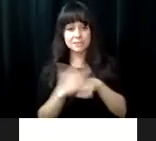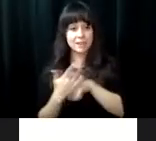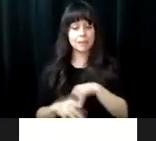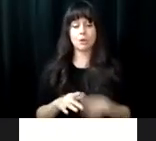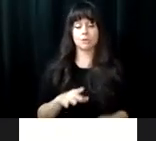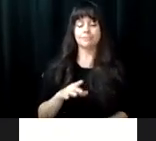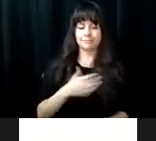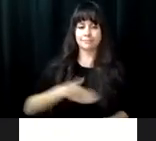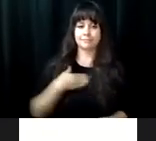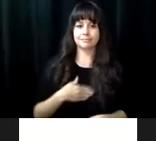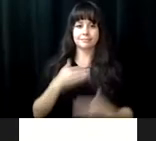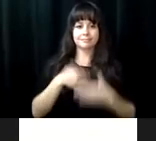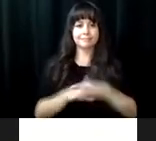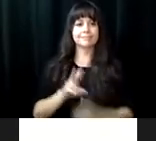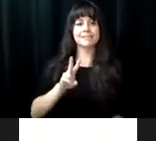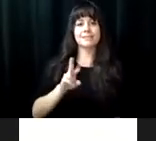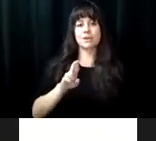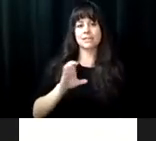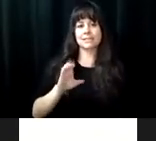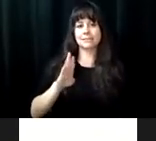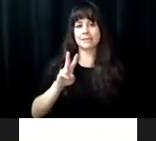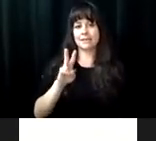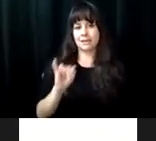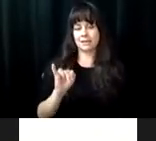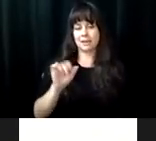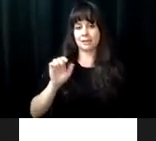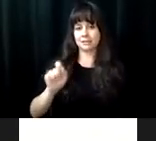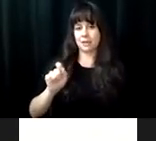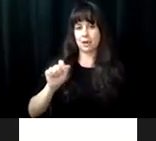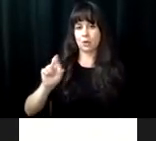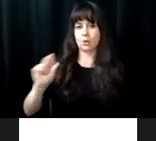. For more information about the services and programs available at